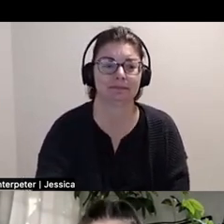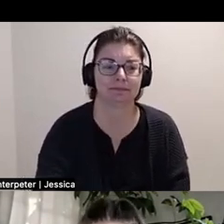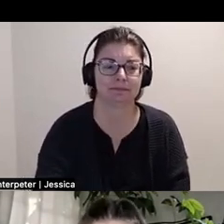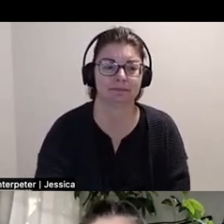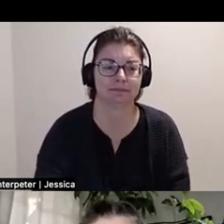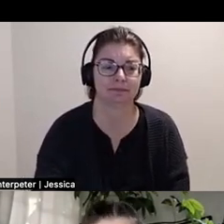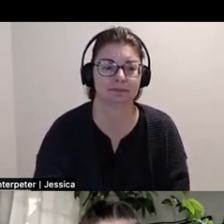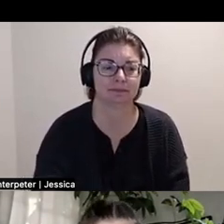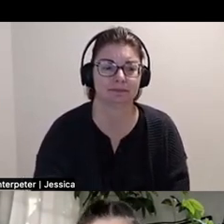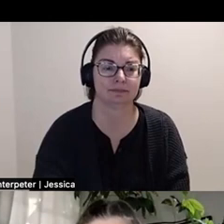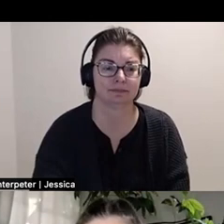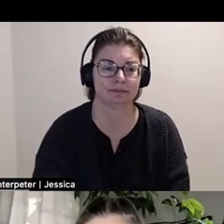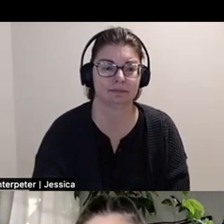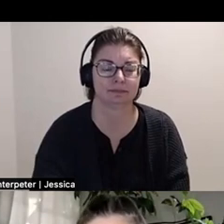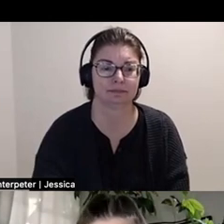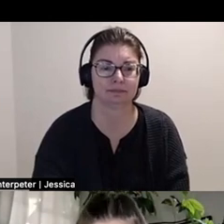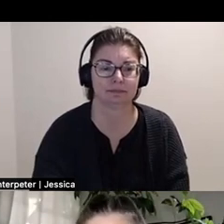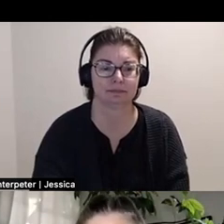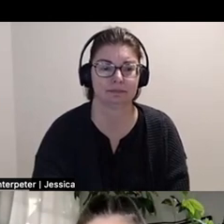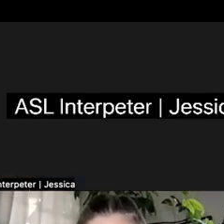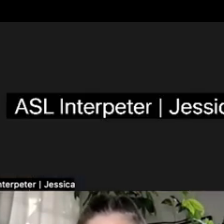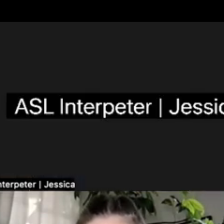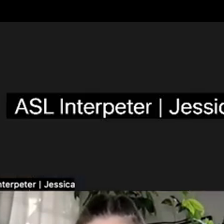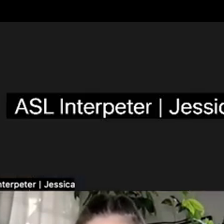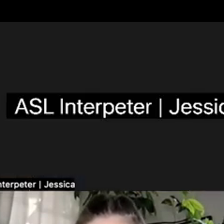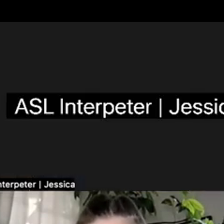And then I had to like ground myself and be like, okay, enough of your experience,